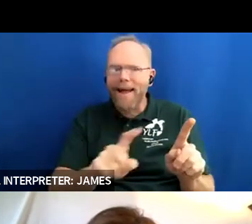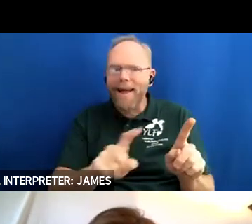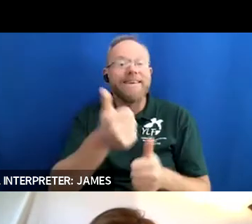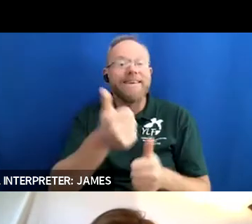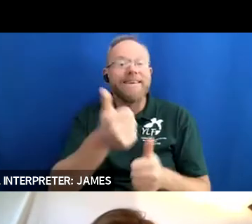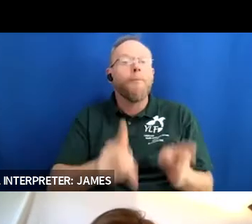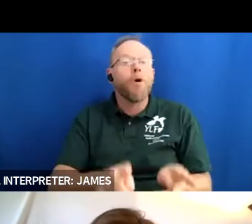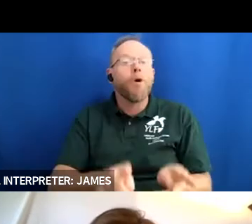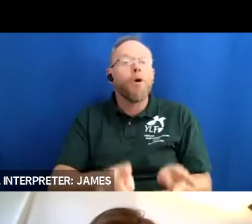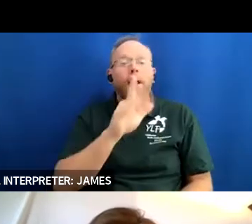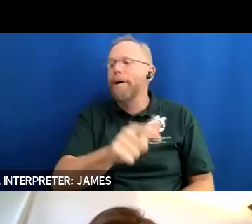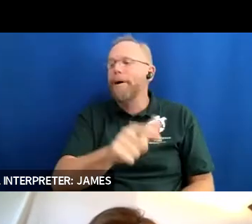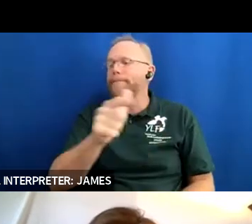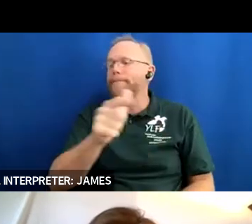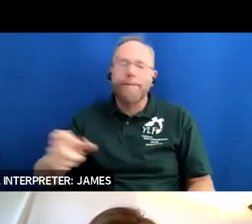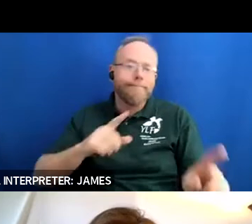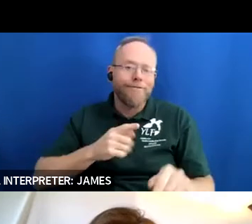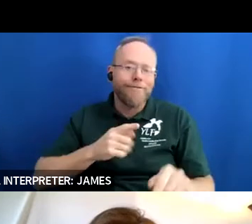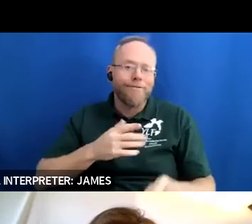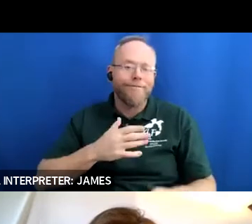we're going to start with one of my favorite questions and i'm really excited to hear what